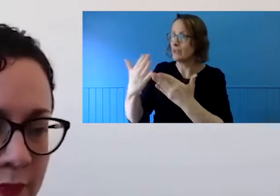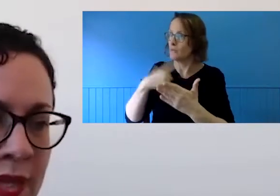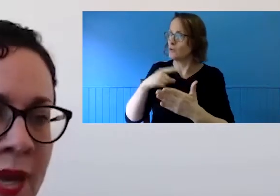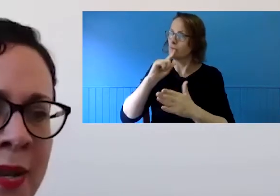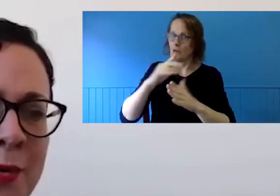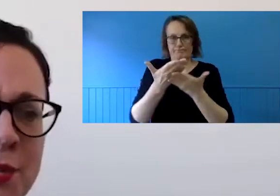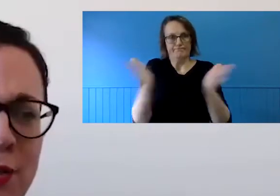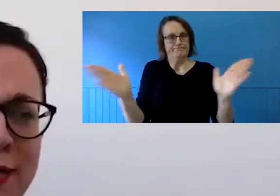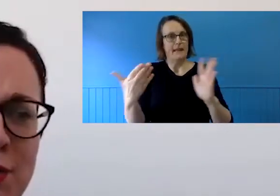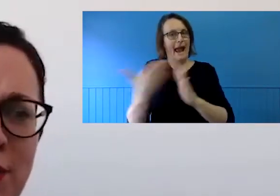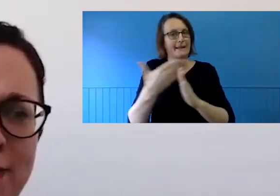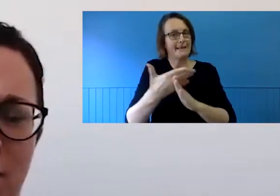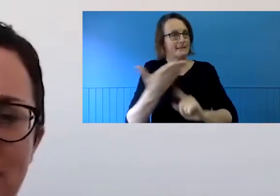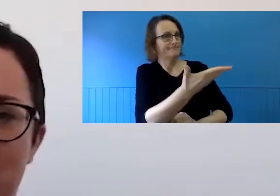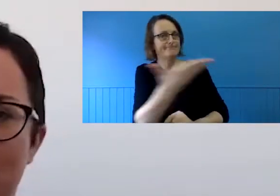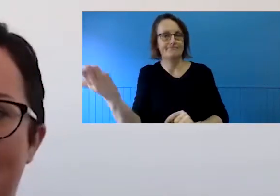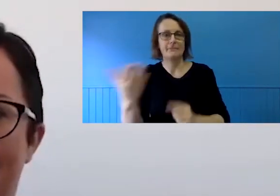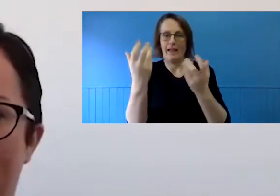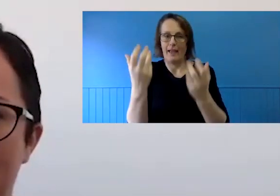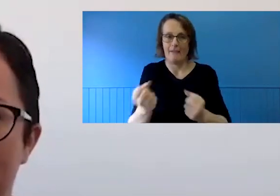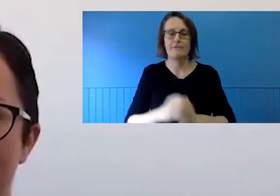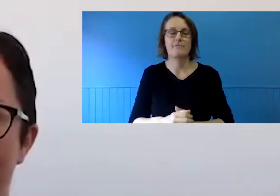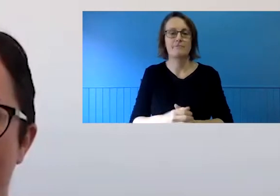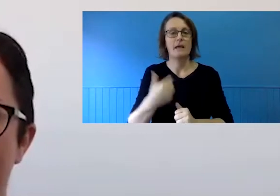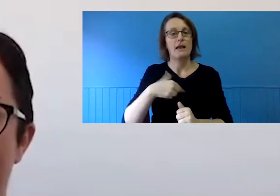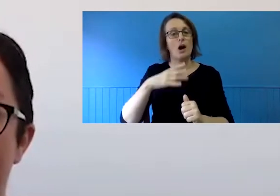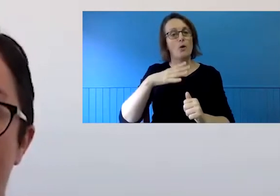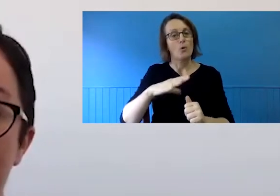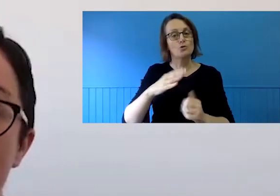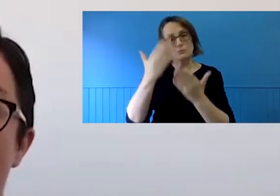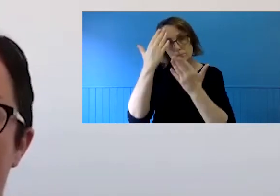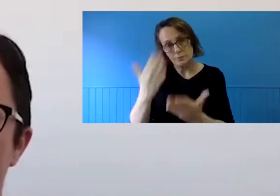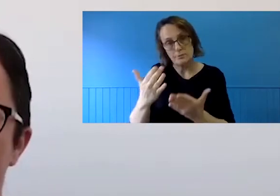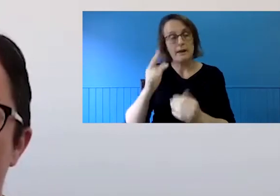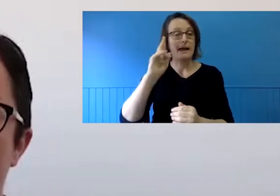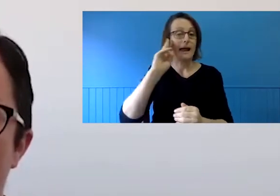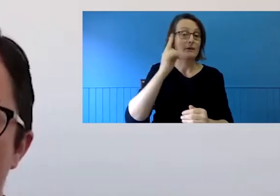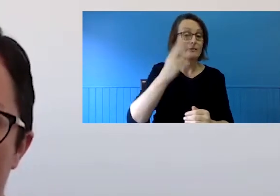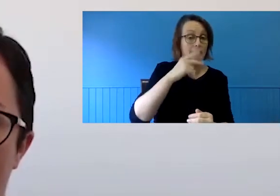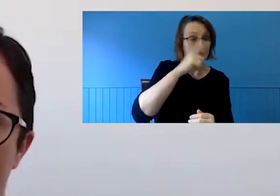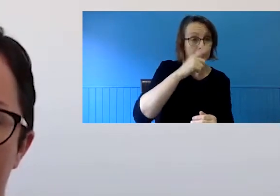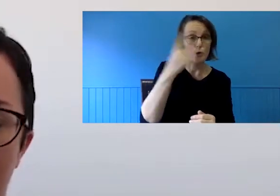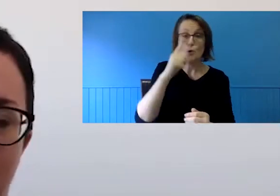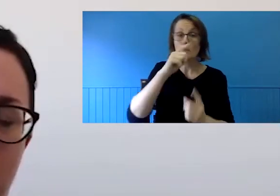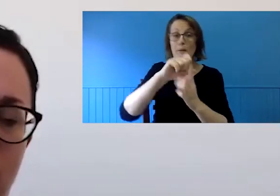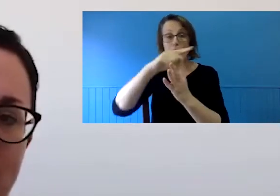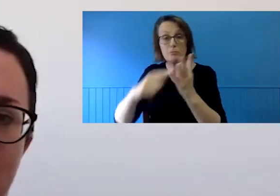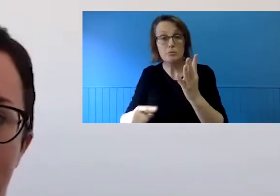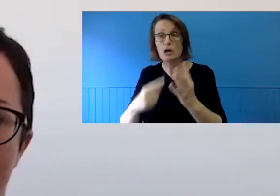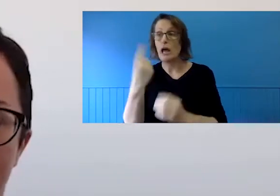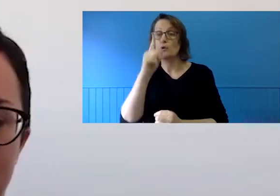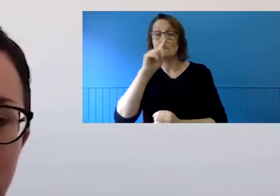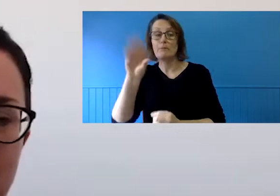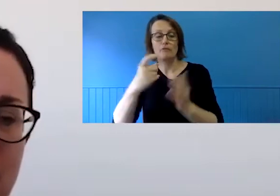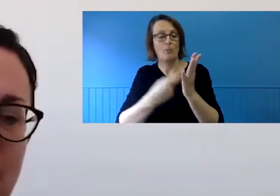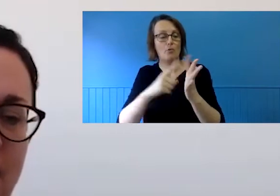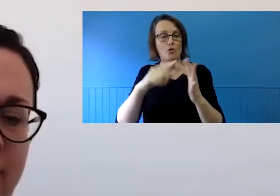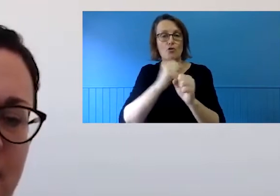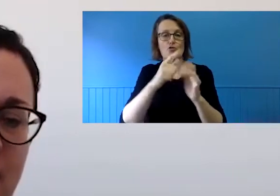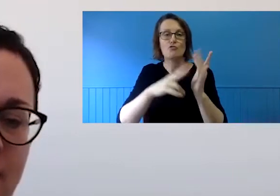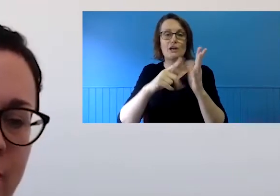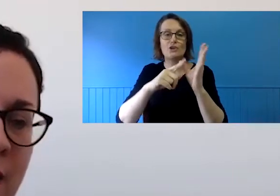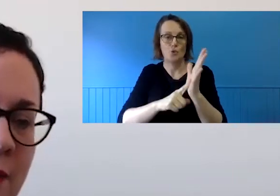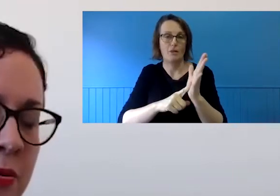would also like to acknowledge our Deaf, disabled, and our regional colleagues who are the